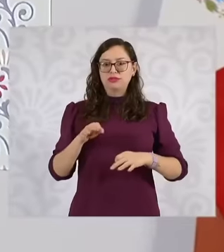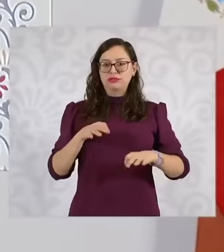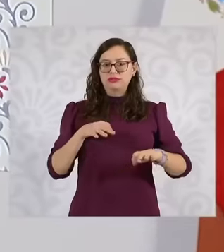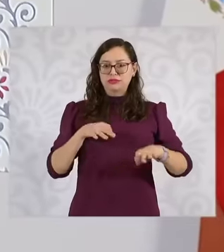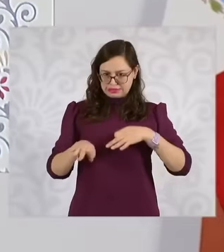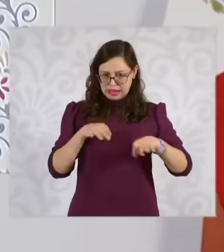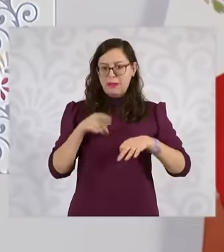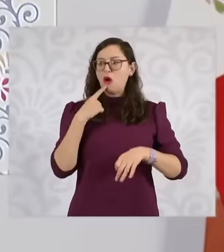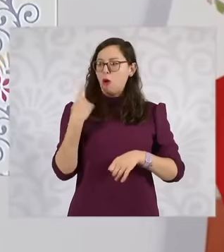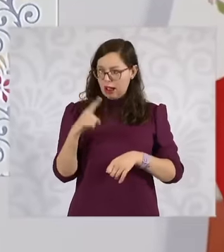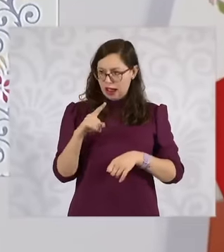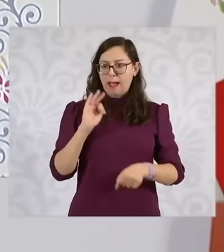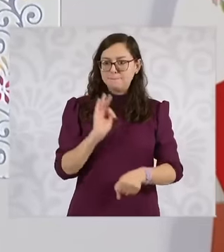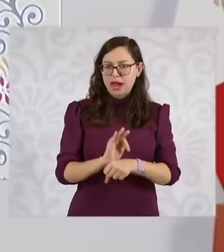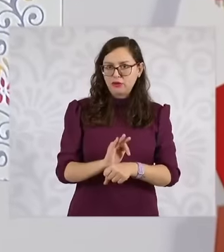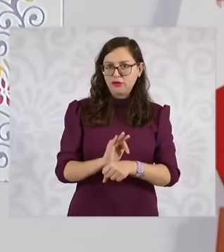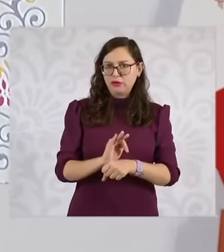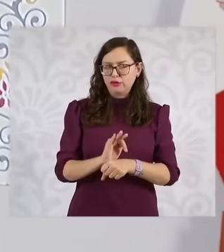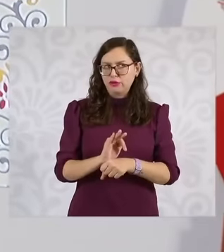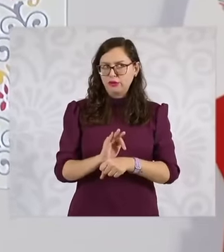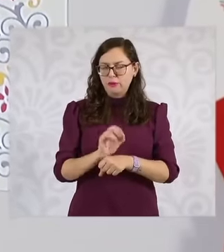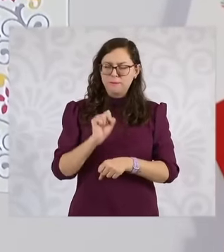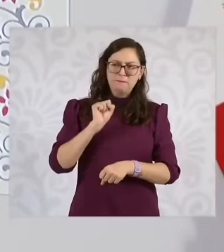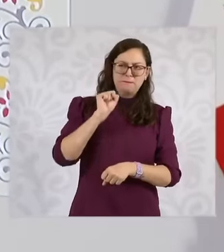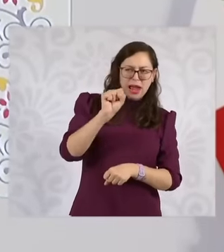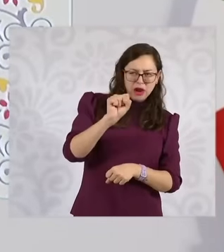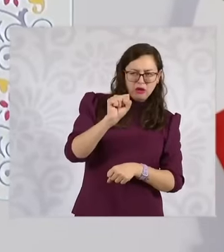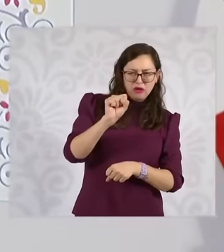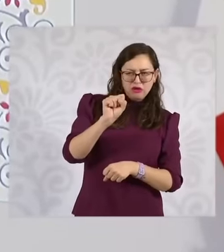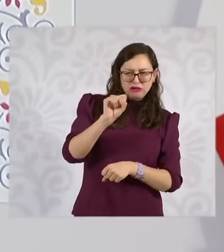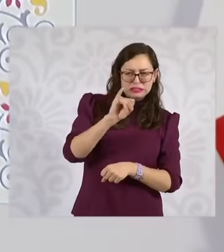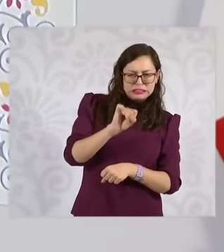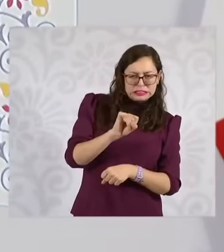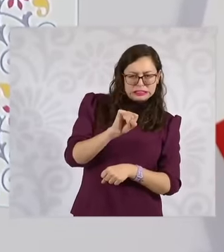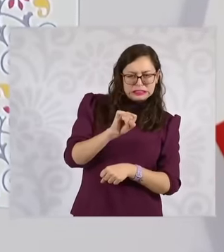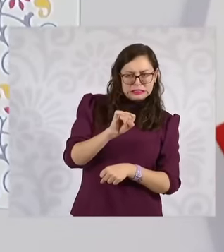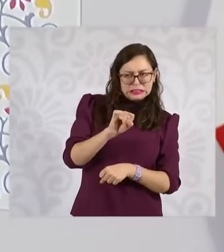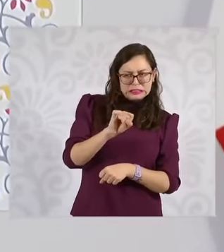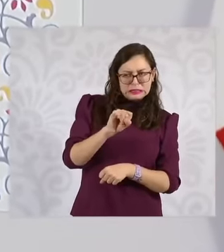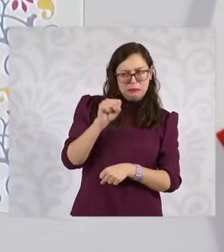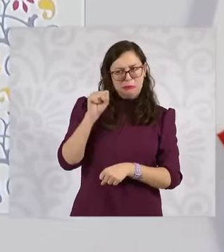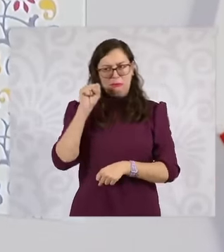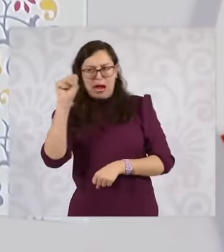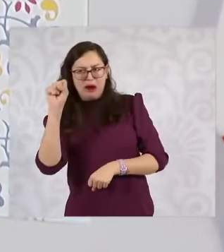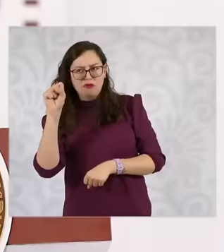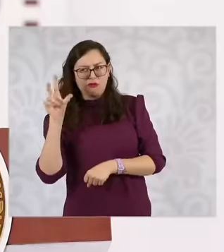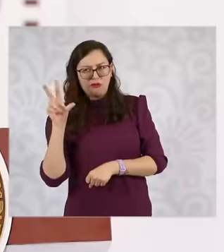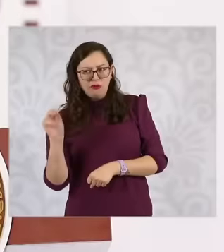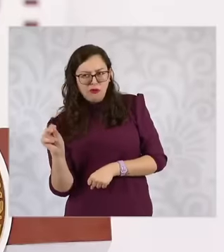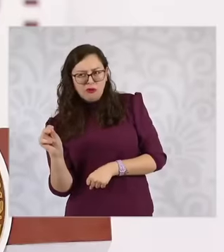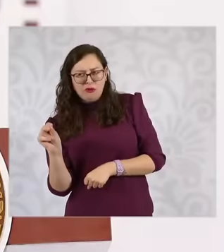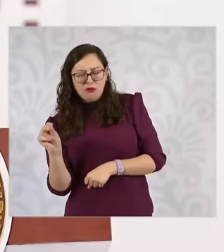unemployed or not unemployed. Because in some cases, they are treated and in others they are not, and secondly,